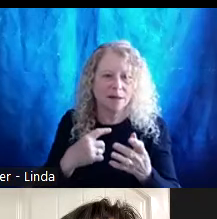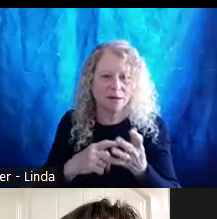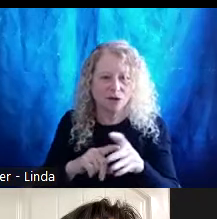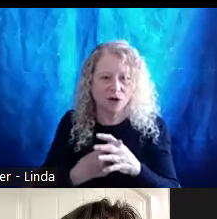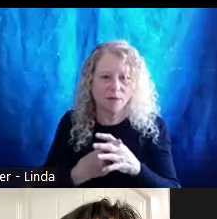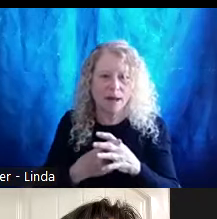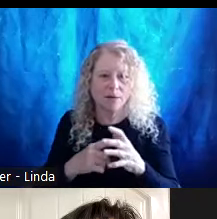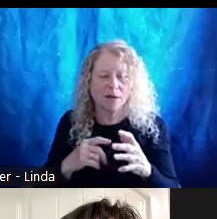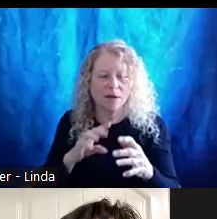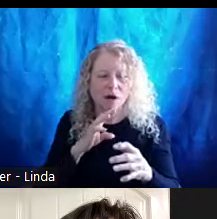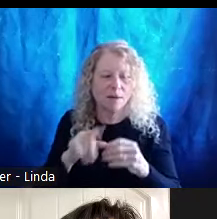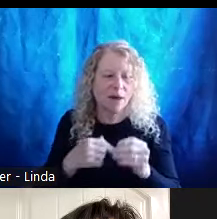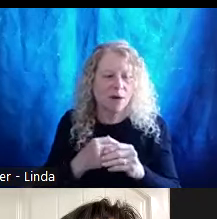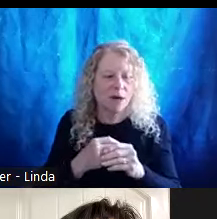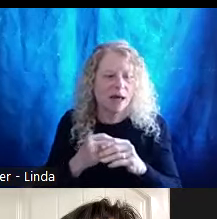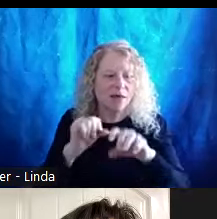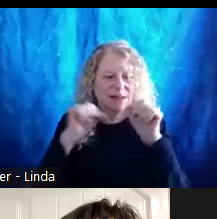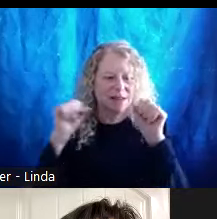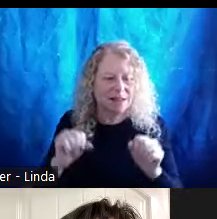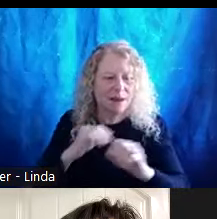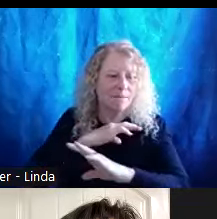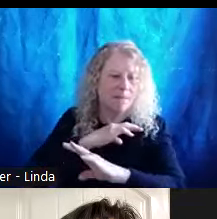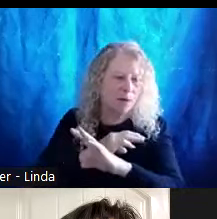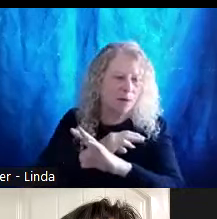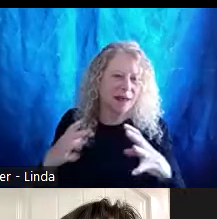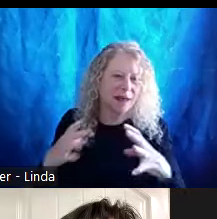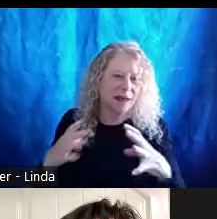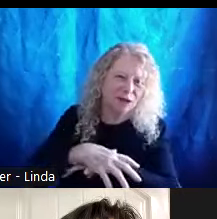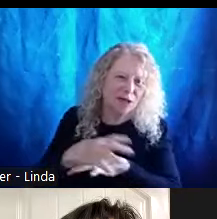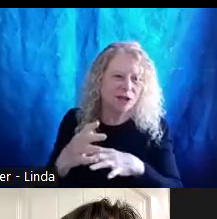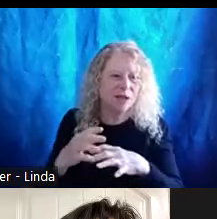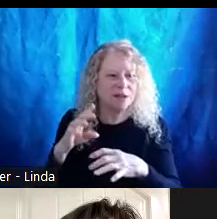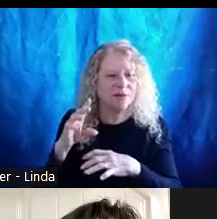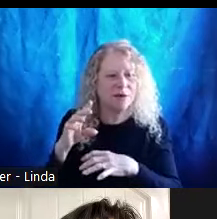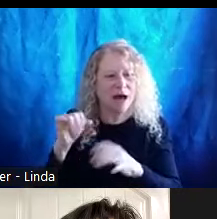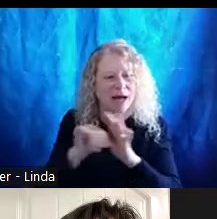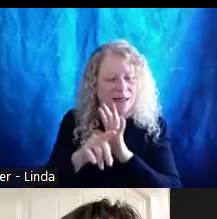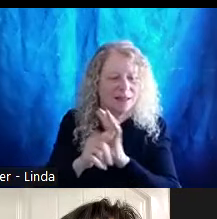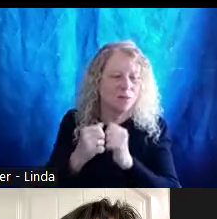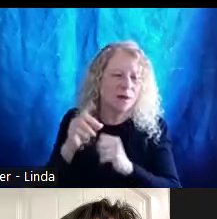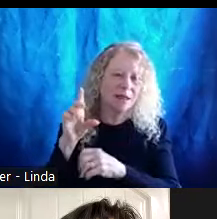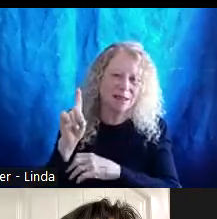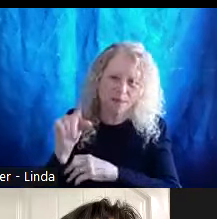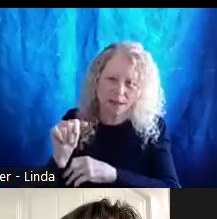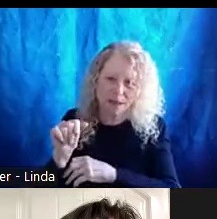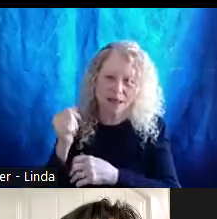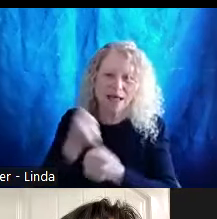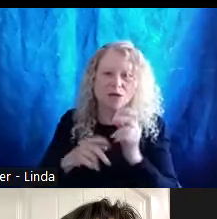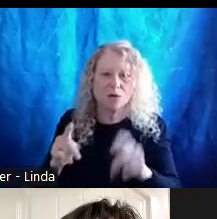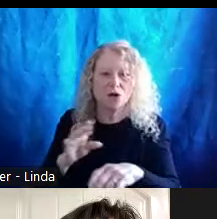of identities with disabilities. Each of us that are on this panel for our fireside chat come with our